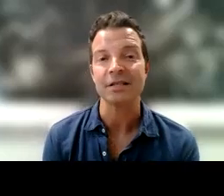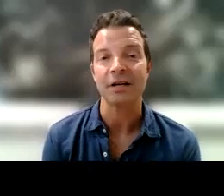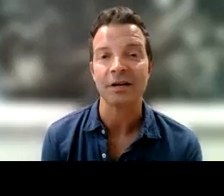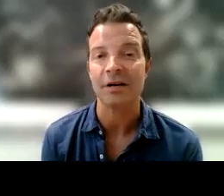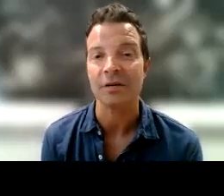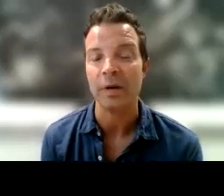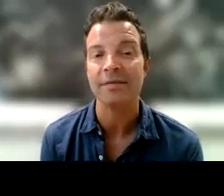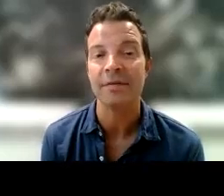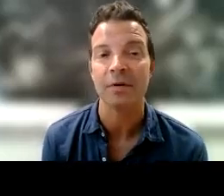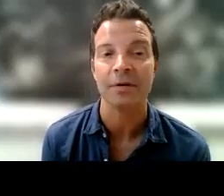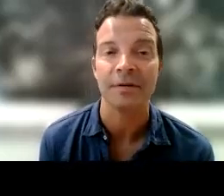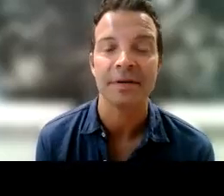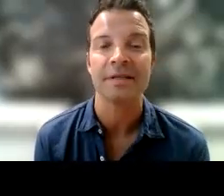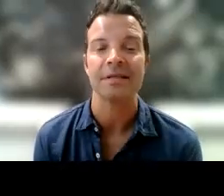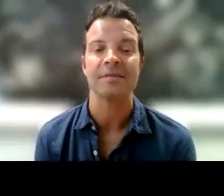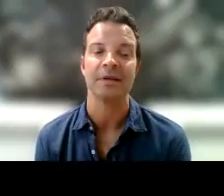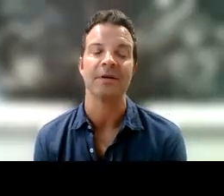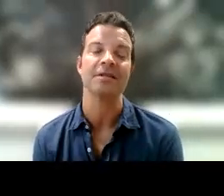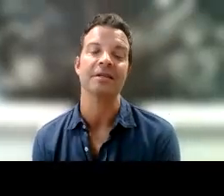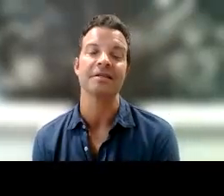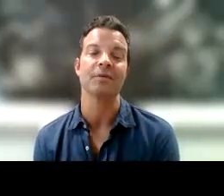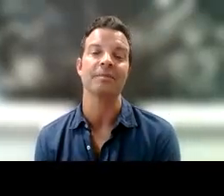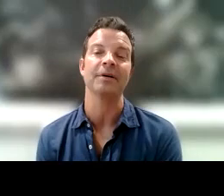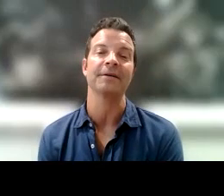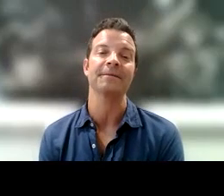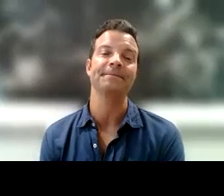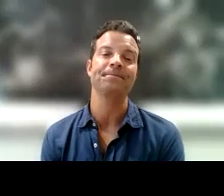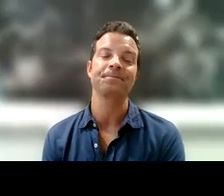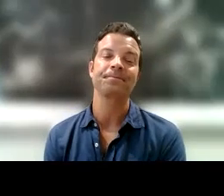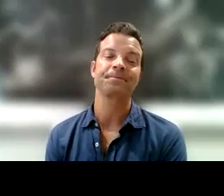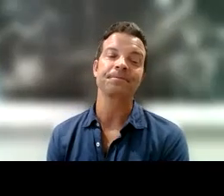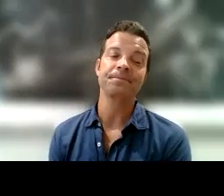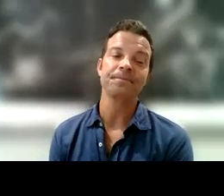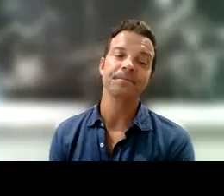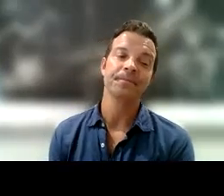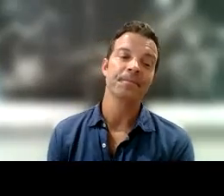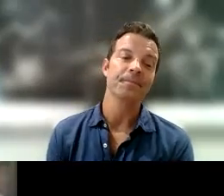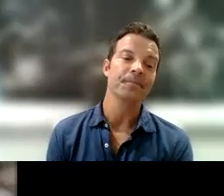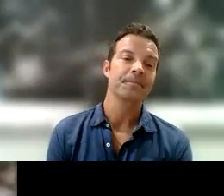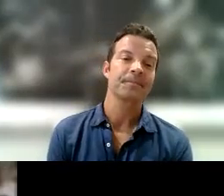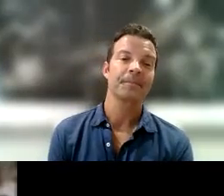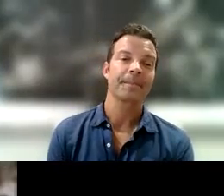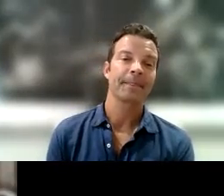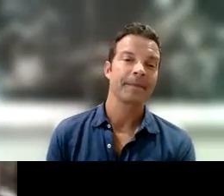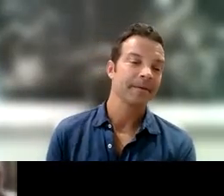song called "Weight of the World". This is us playing in Washington Square Park.